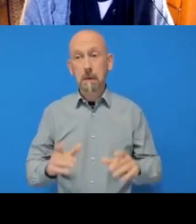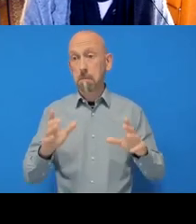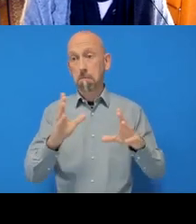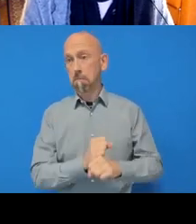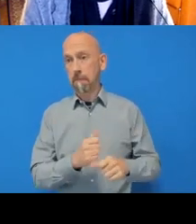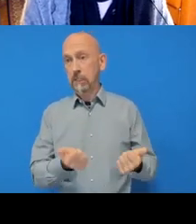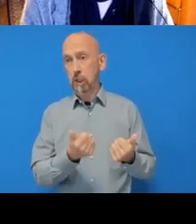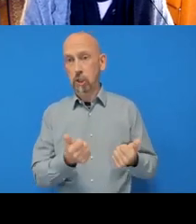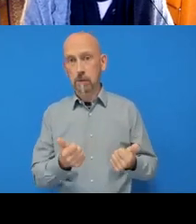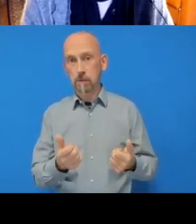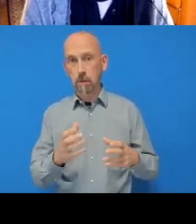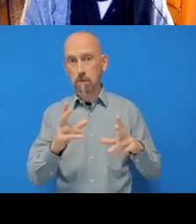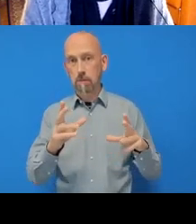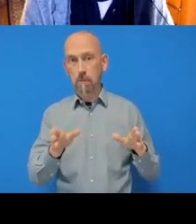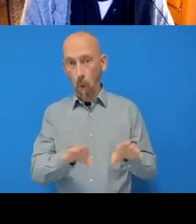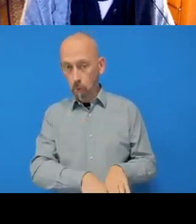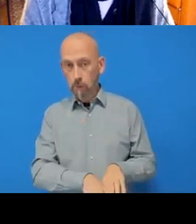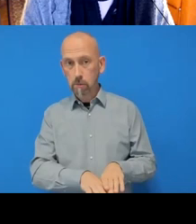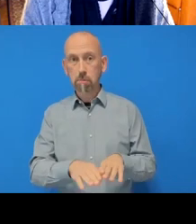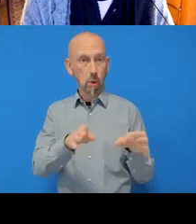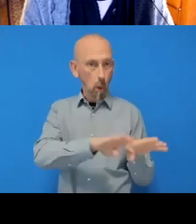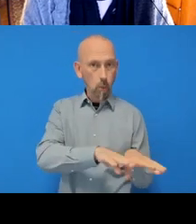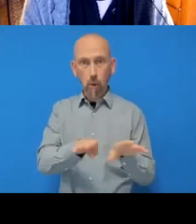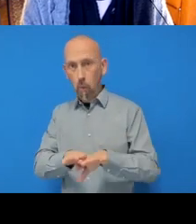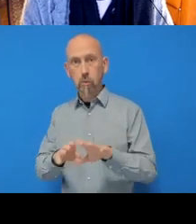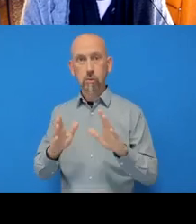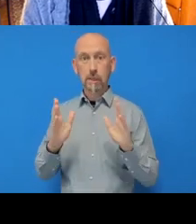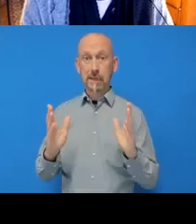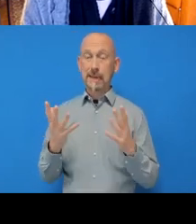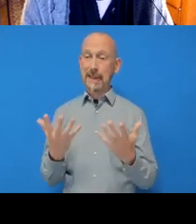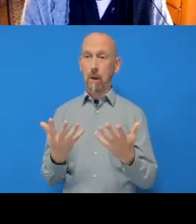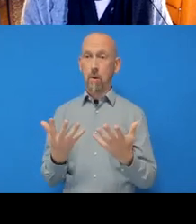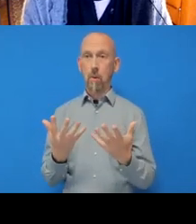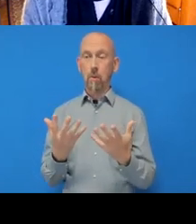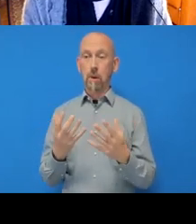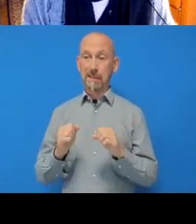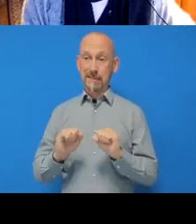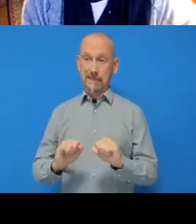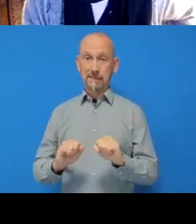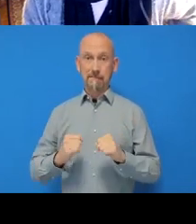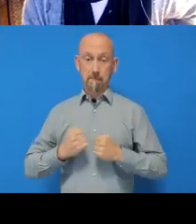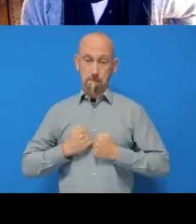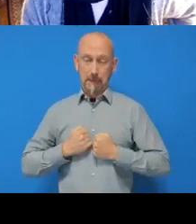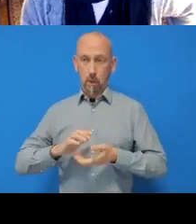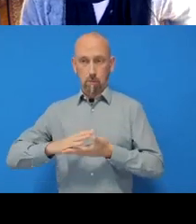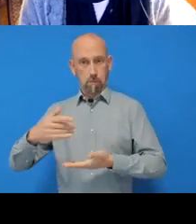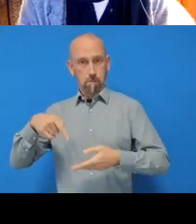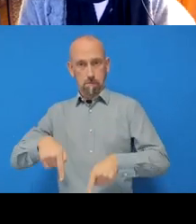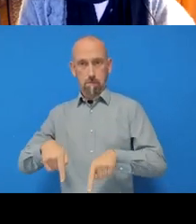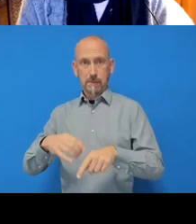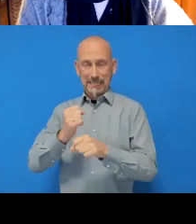Okay so I can close that, and now in GitHub Desktop we can see that it has noticed what has happened,